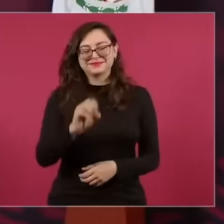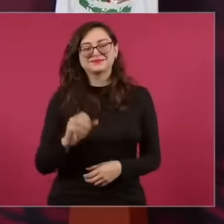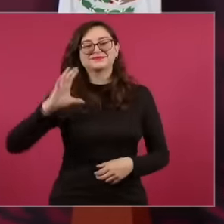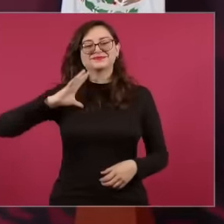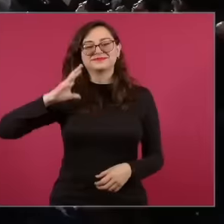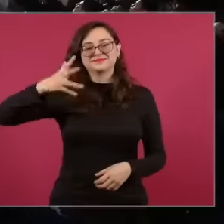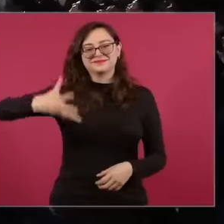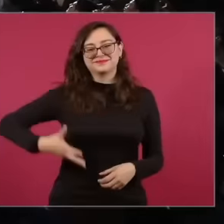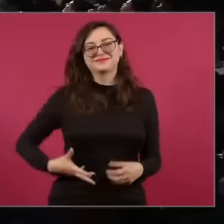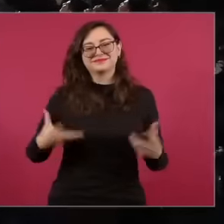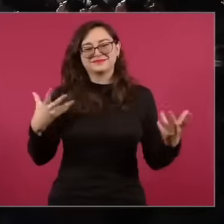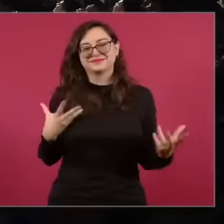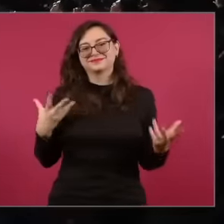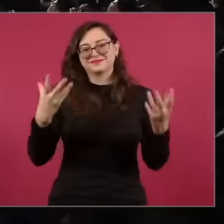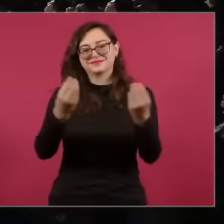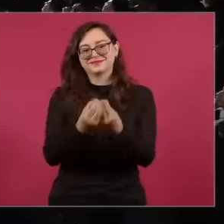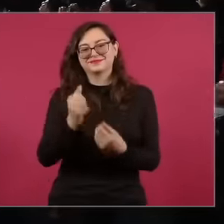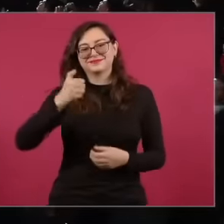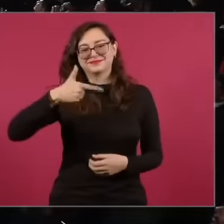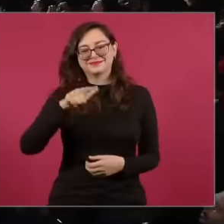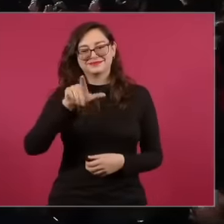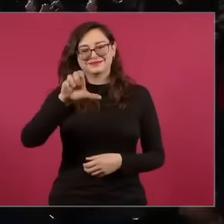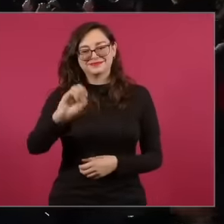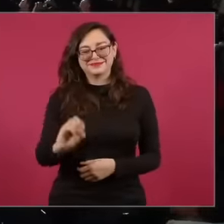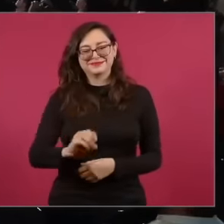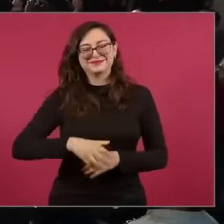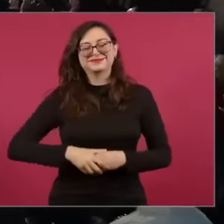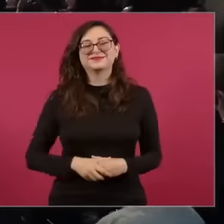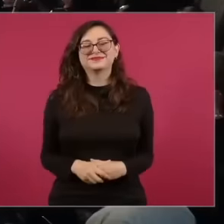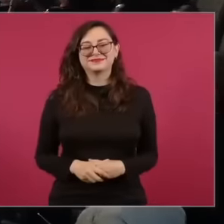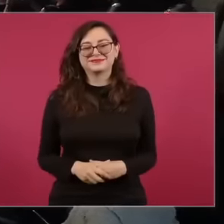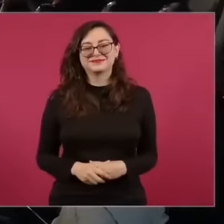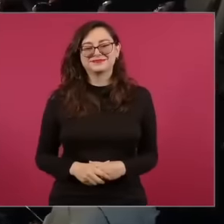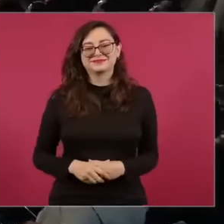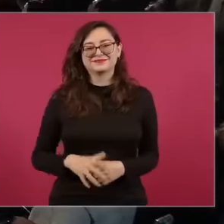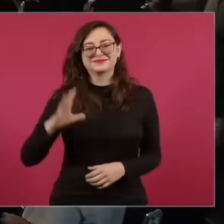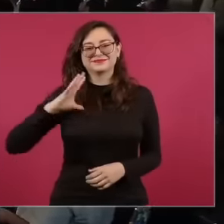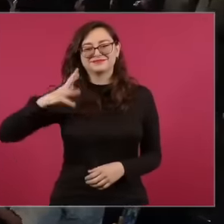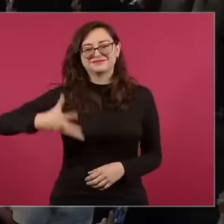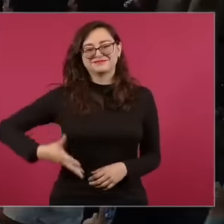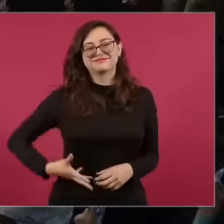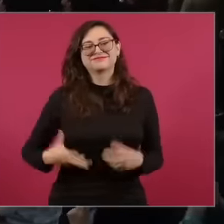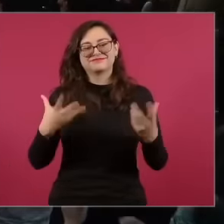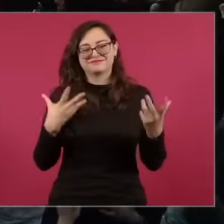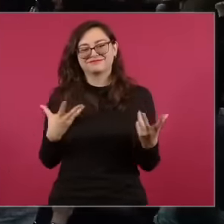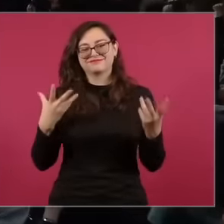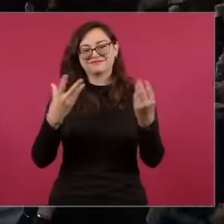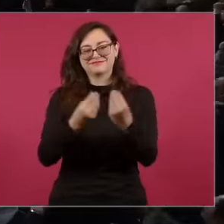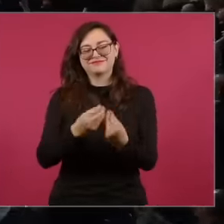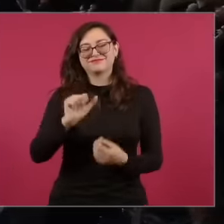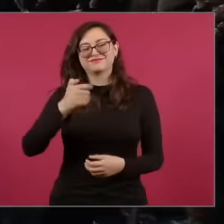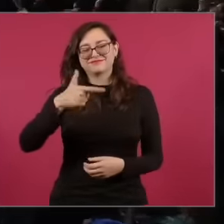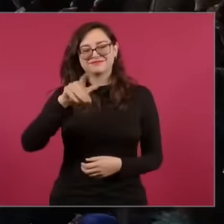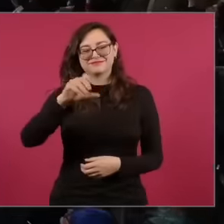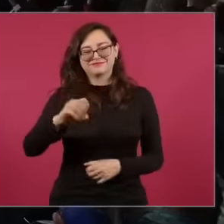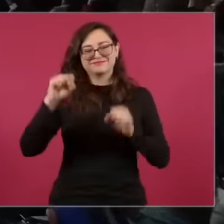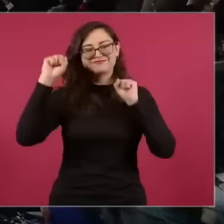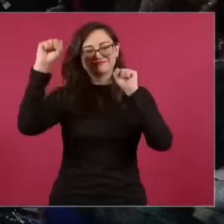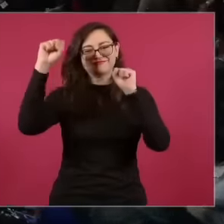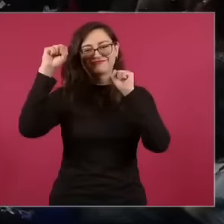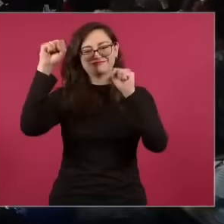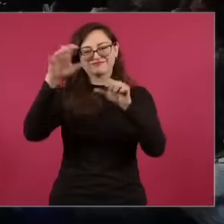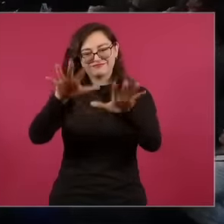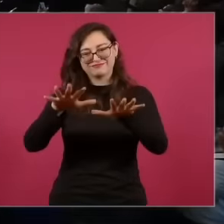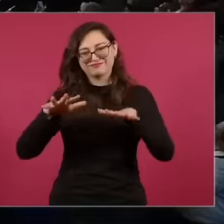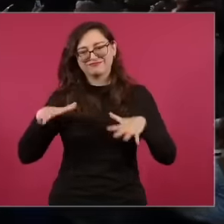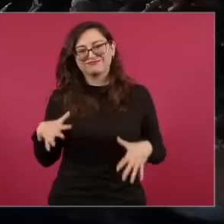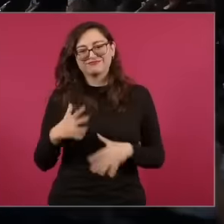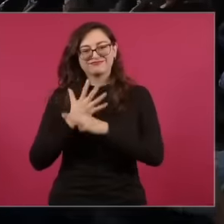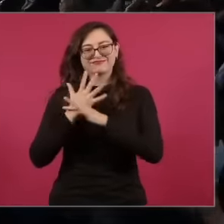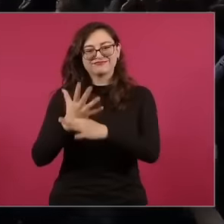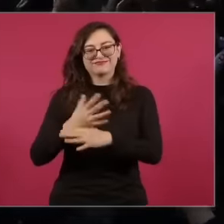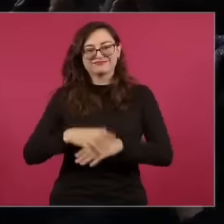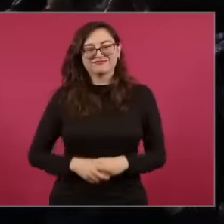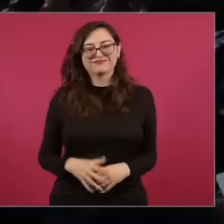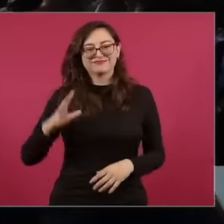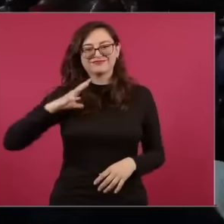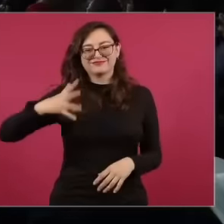good luck to us. It's very